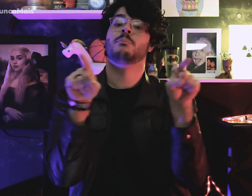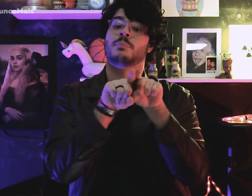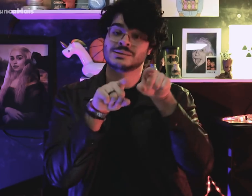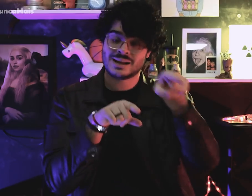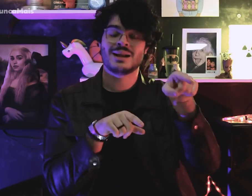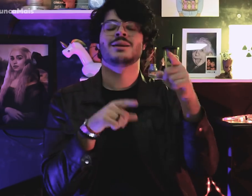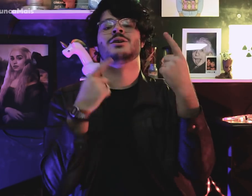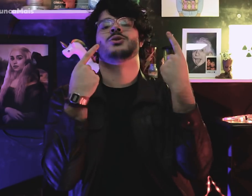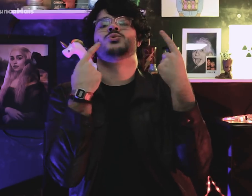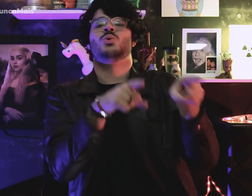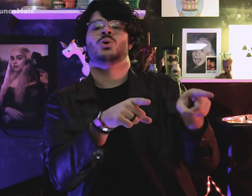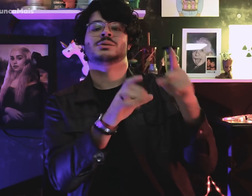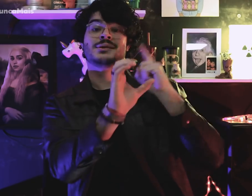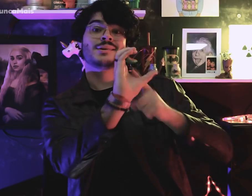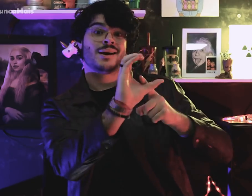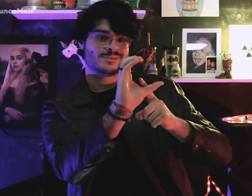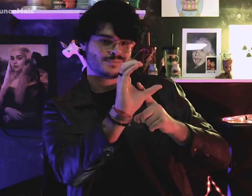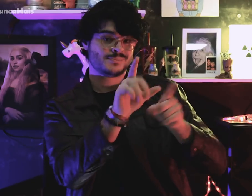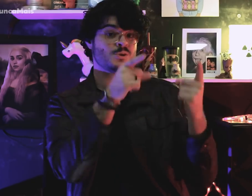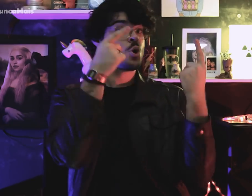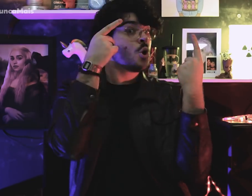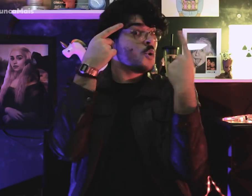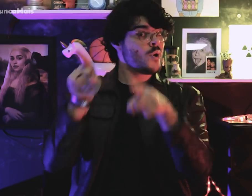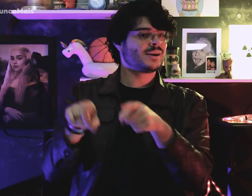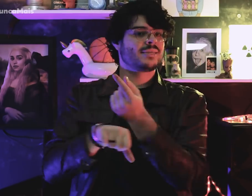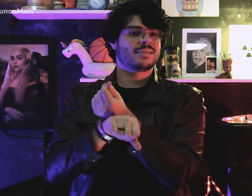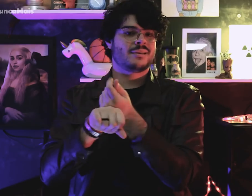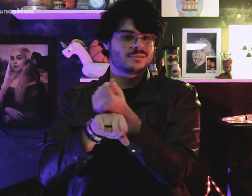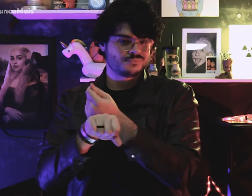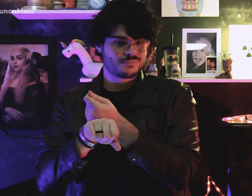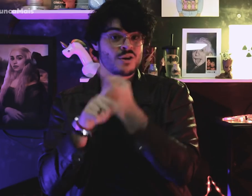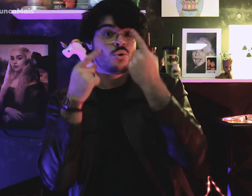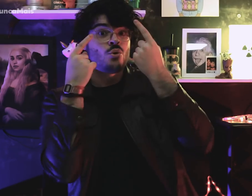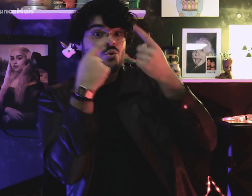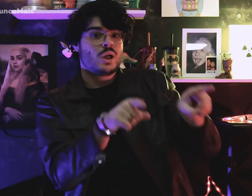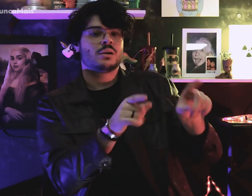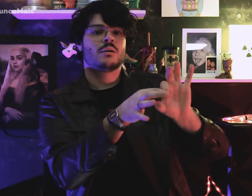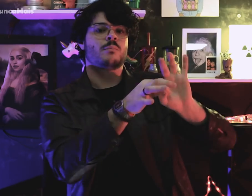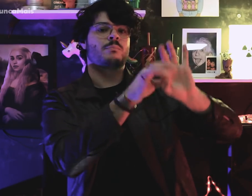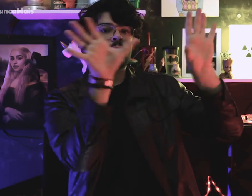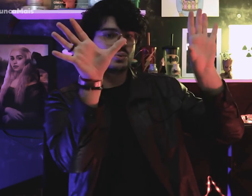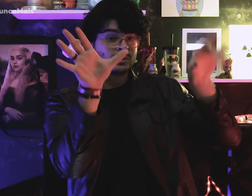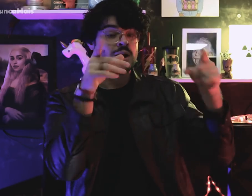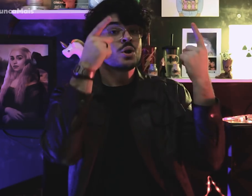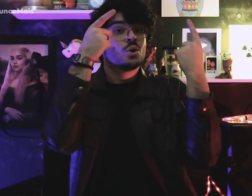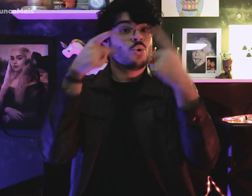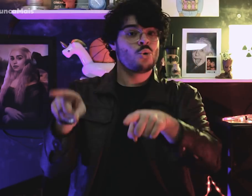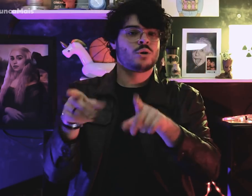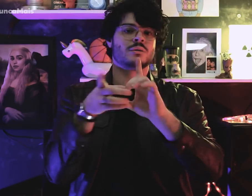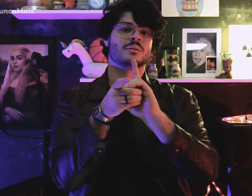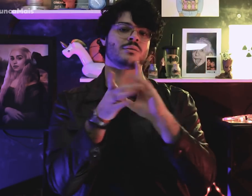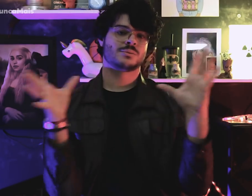anti-communist, anti-capitalist, antiliberal and anti-democratic.